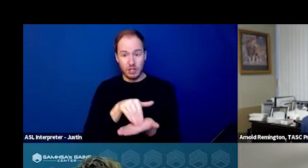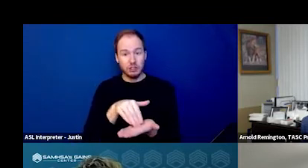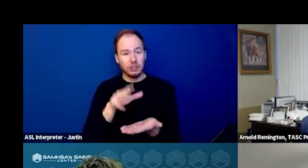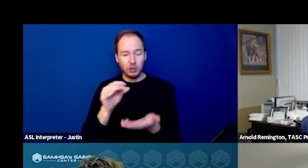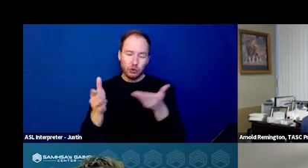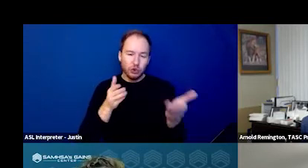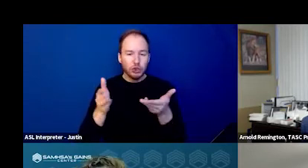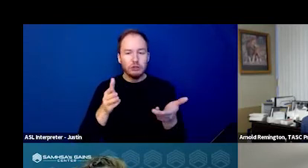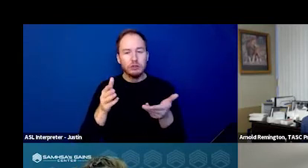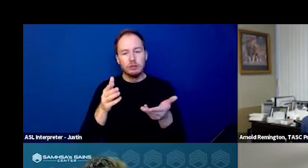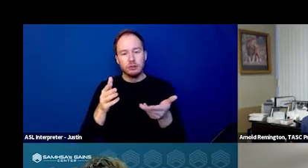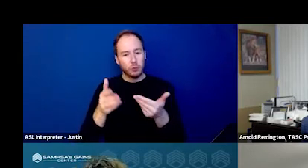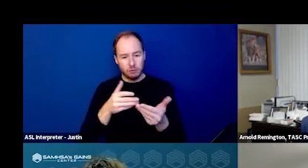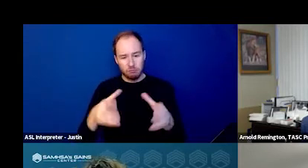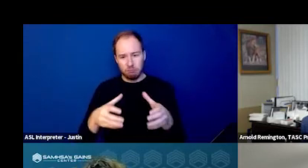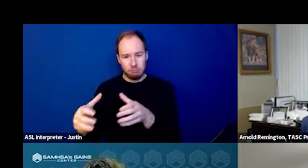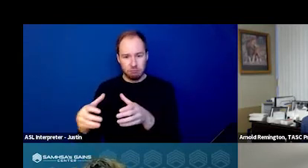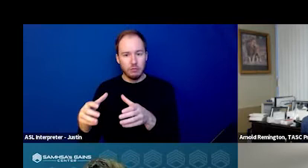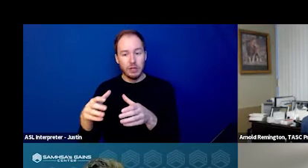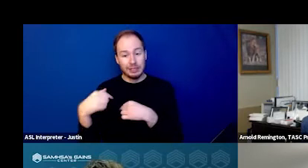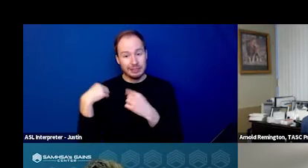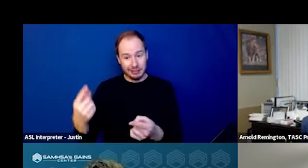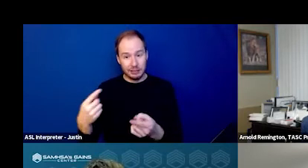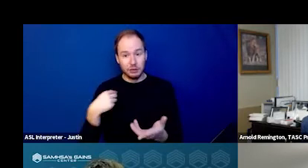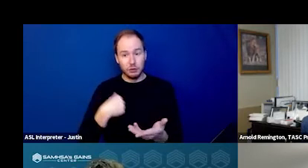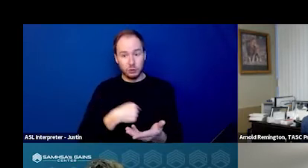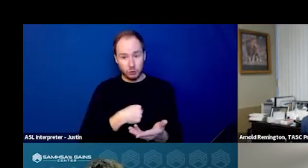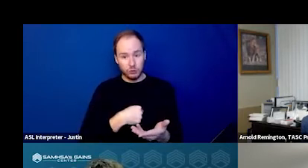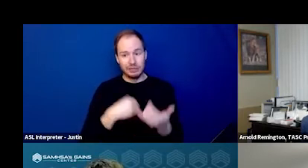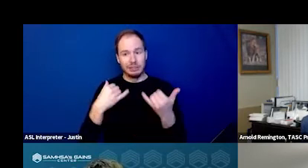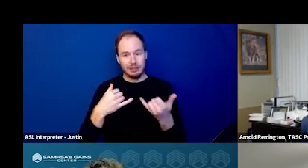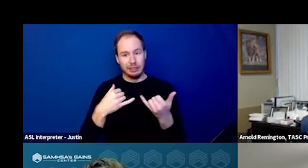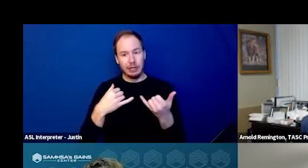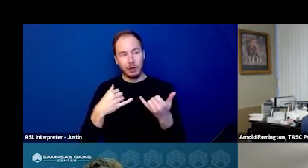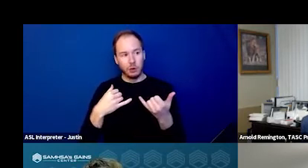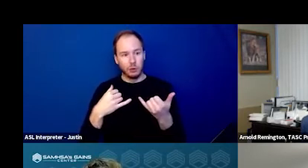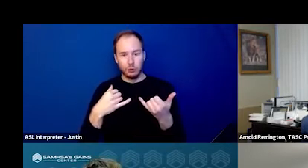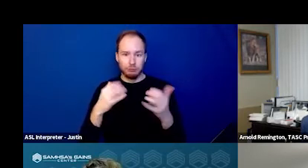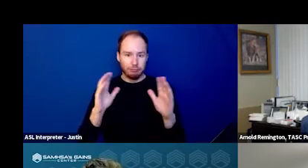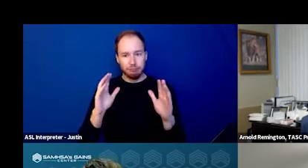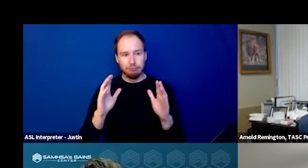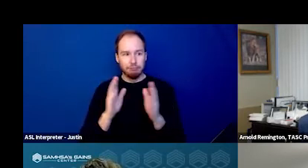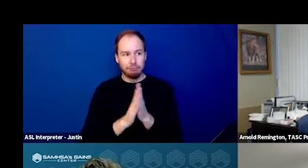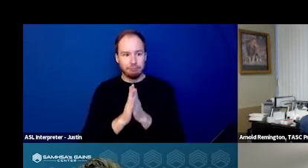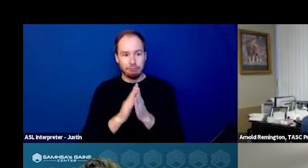in general is that since we have come out of our you know, our country's lockdown,